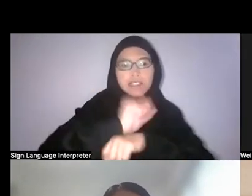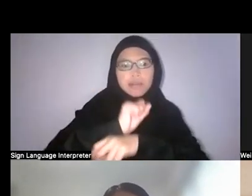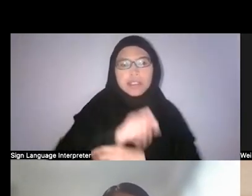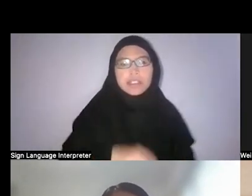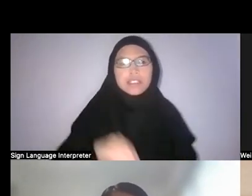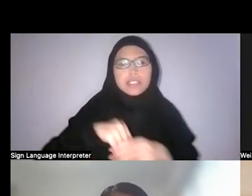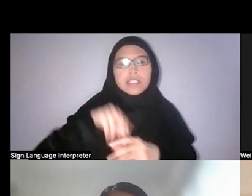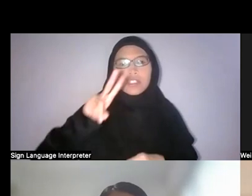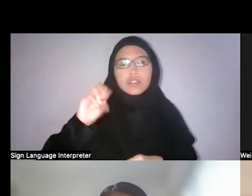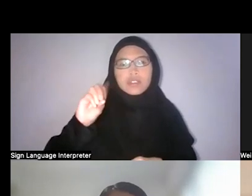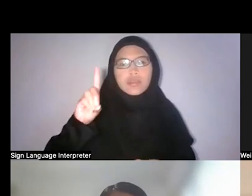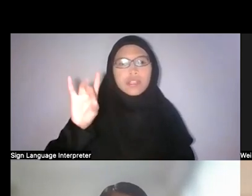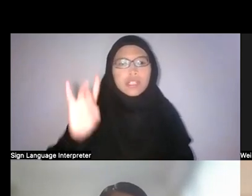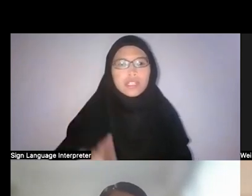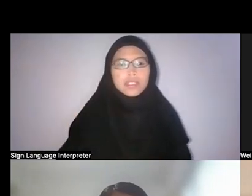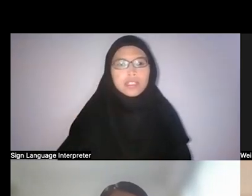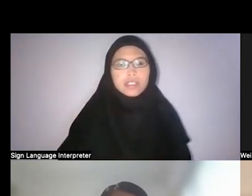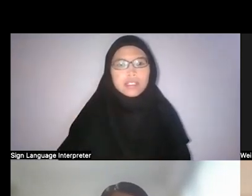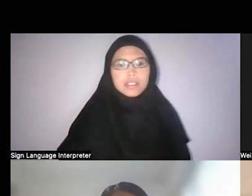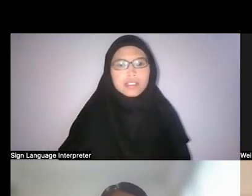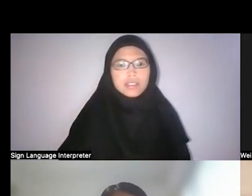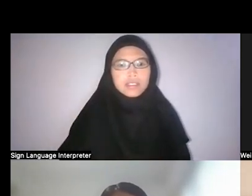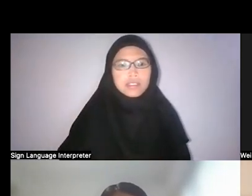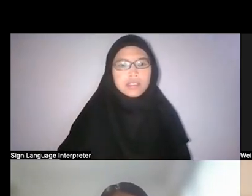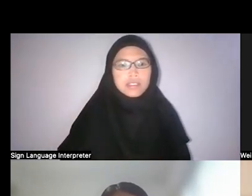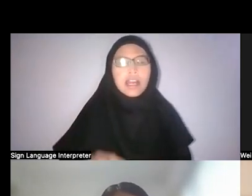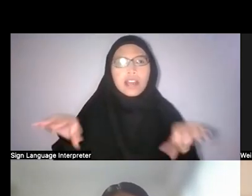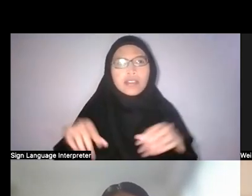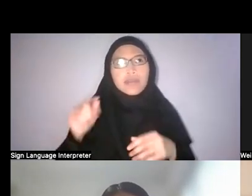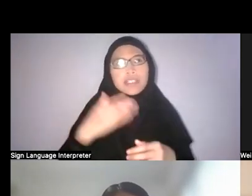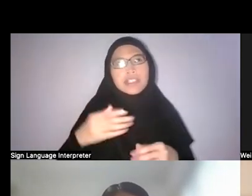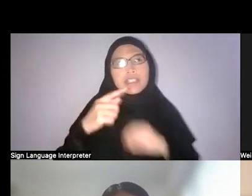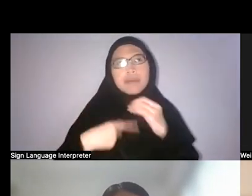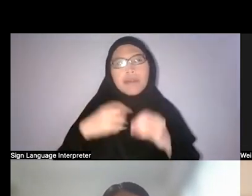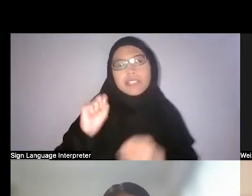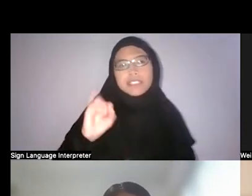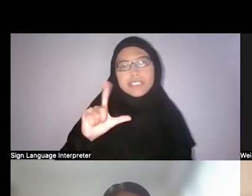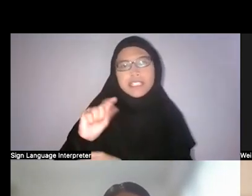I did a particular piece that was about silat, the Malay martial art form.